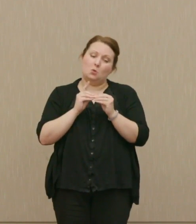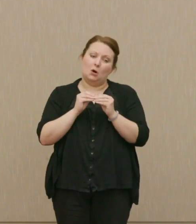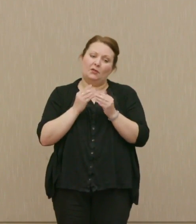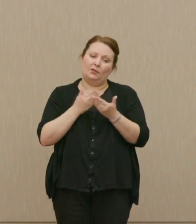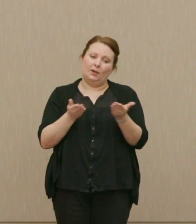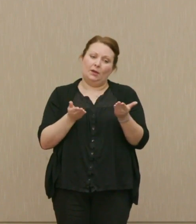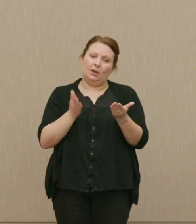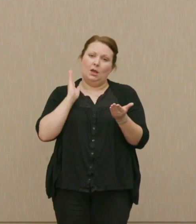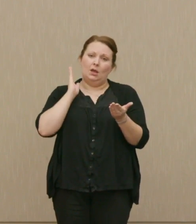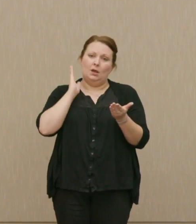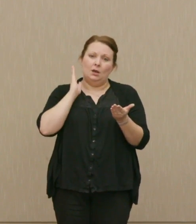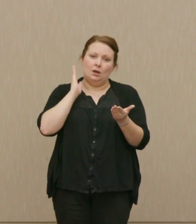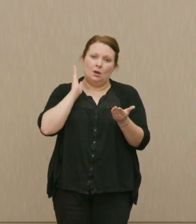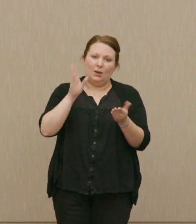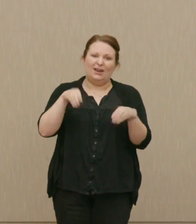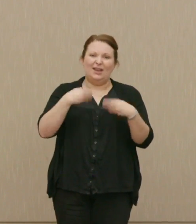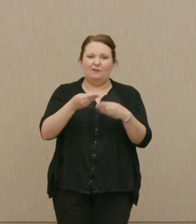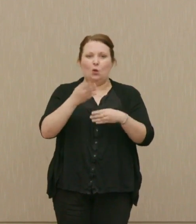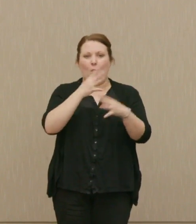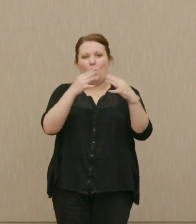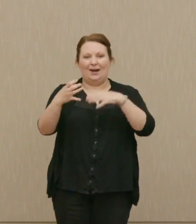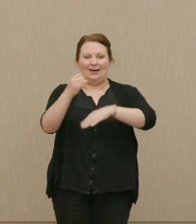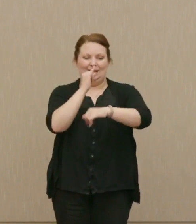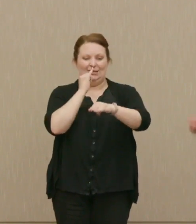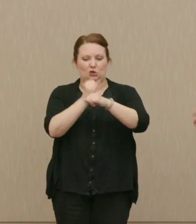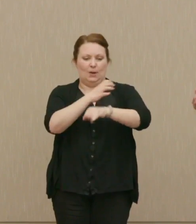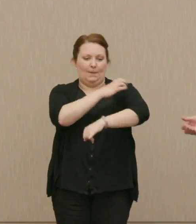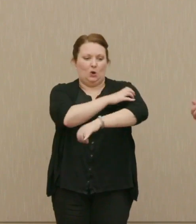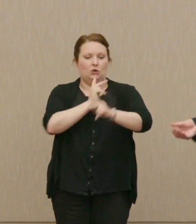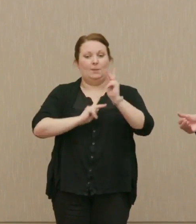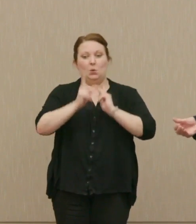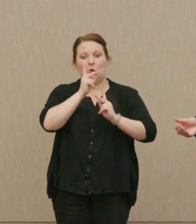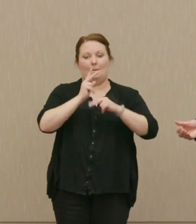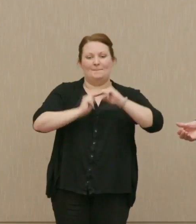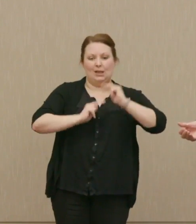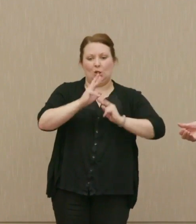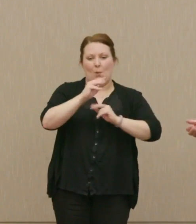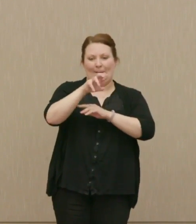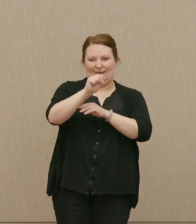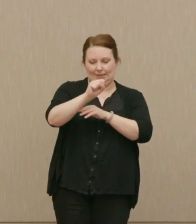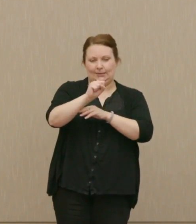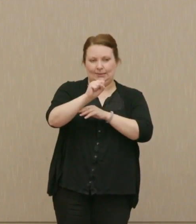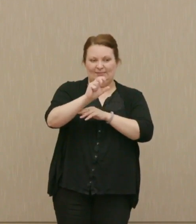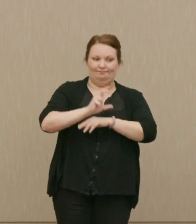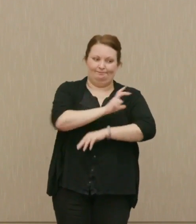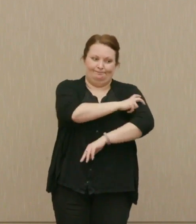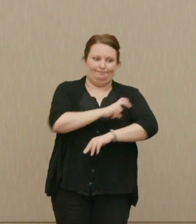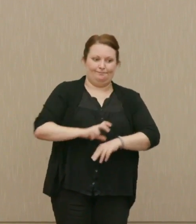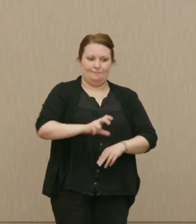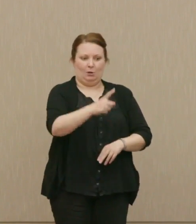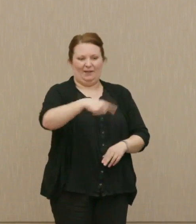it'll give more institutional power to the people who build these weapons.